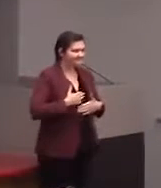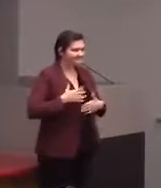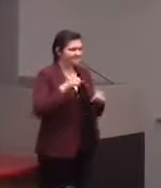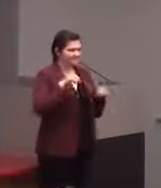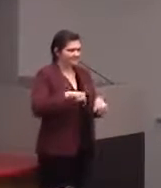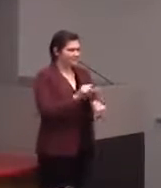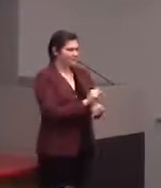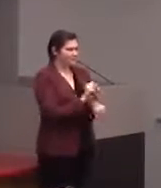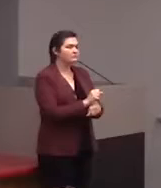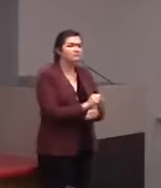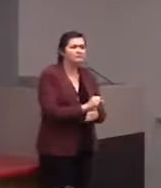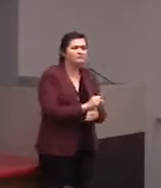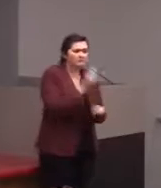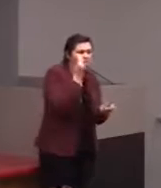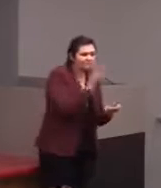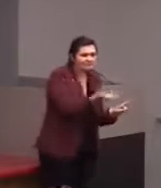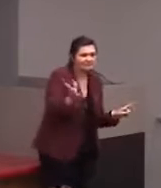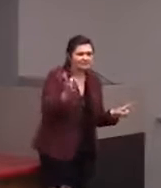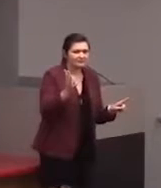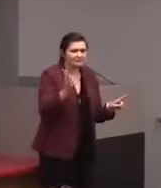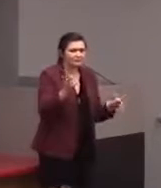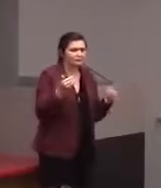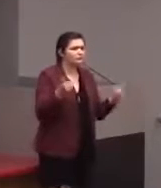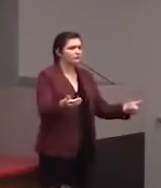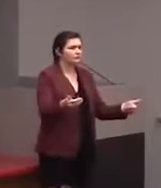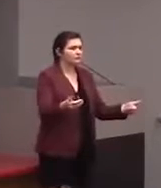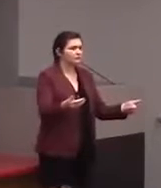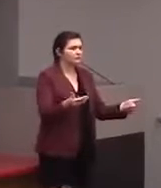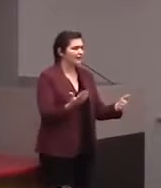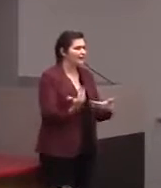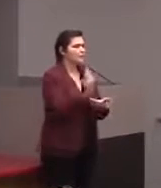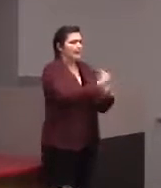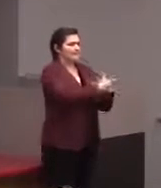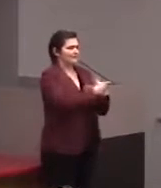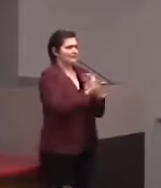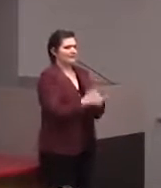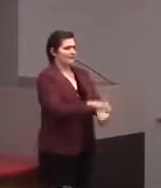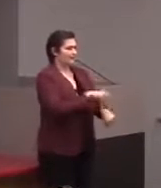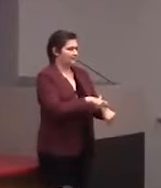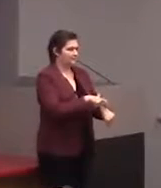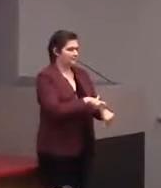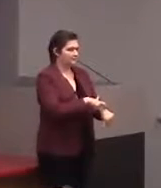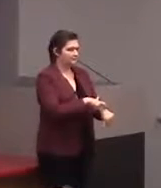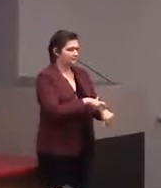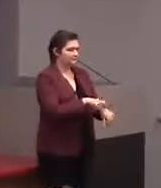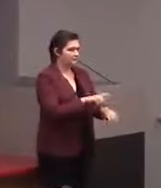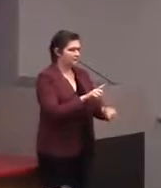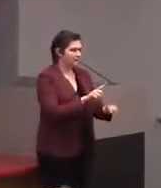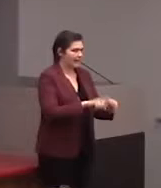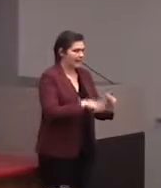Oh, by the way, feel free to interrupt anytime. I cannot see your hand.